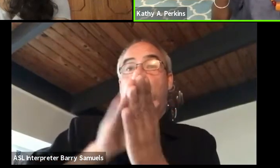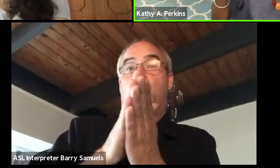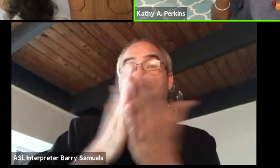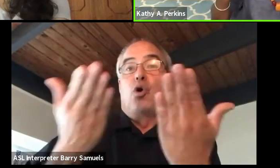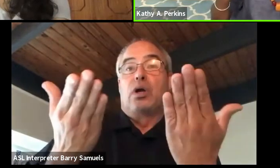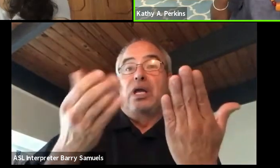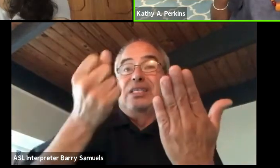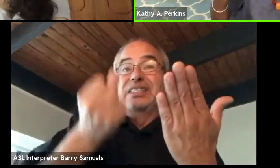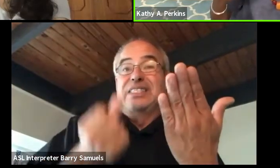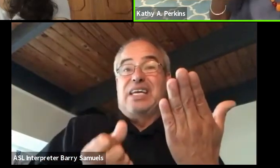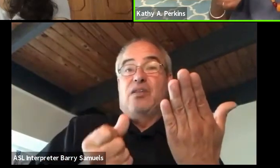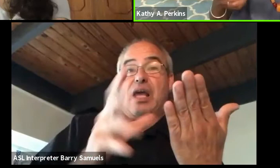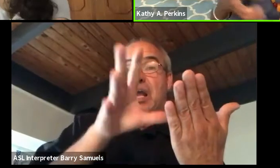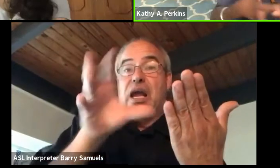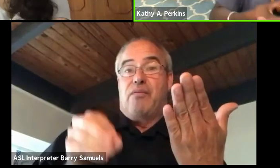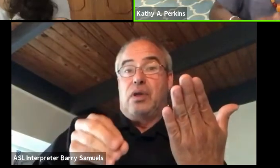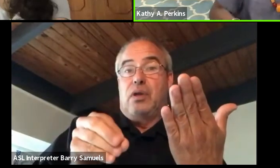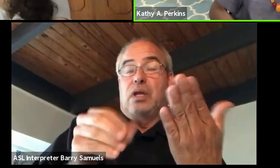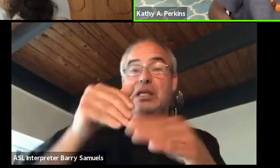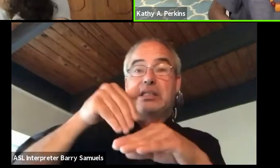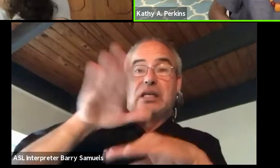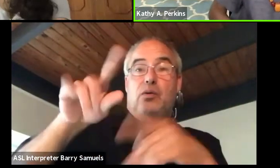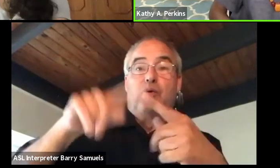and make it accessible for people to buy.